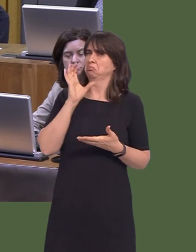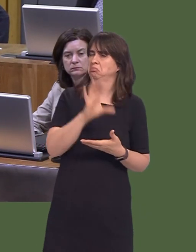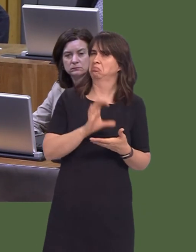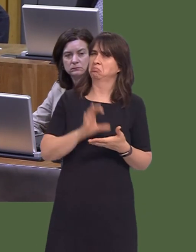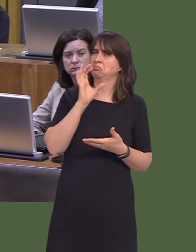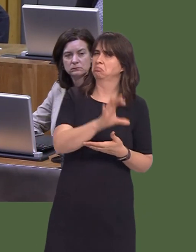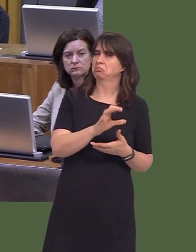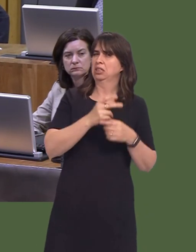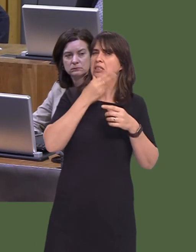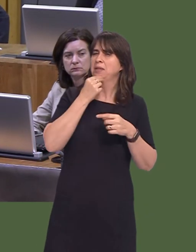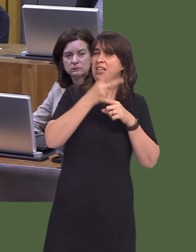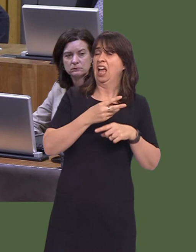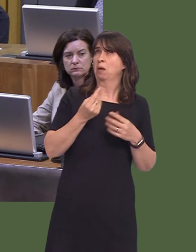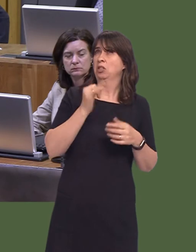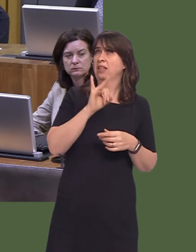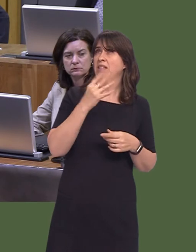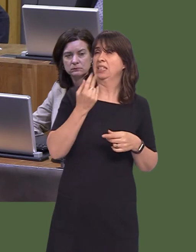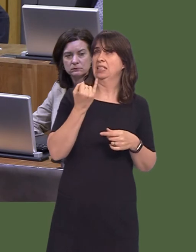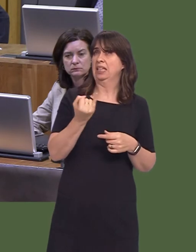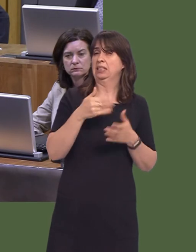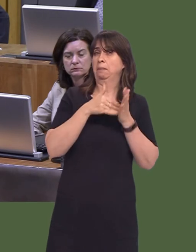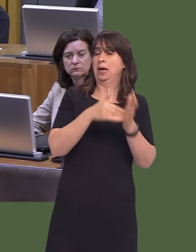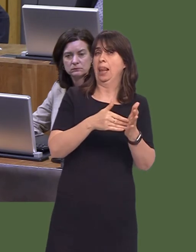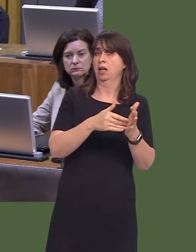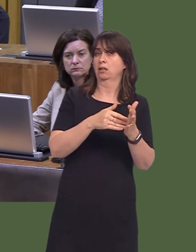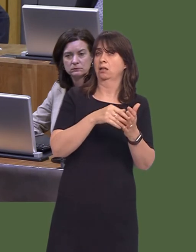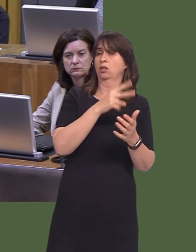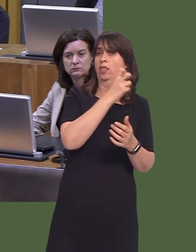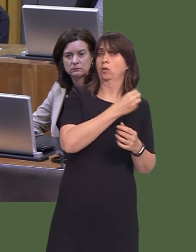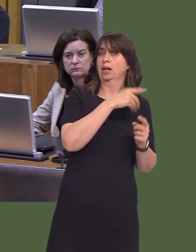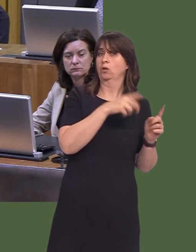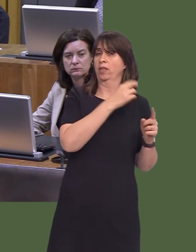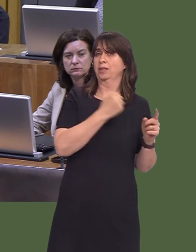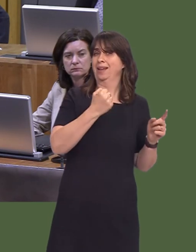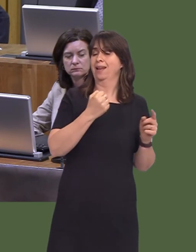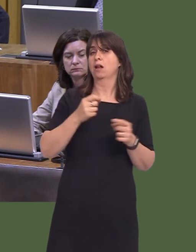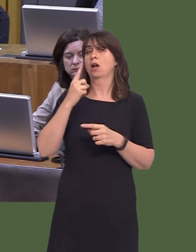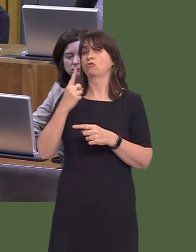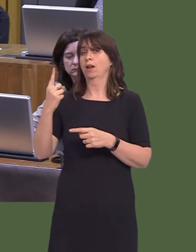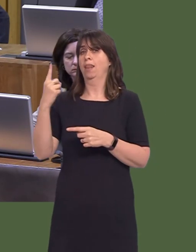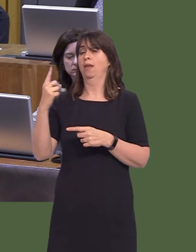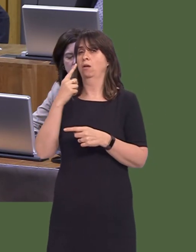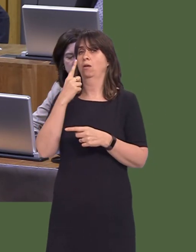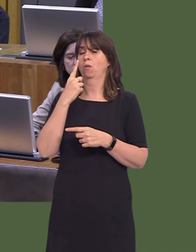diabetes care, from £76 million in 2009-10 to more than £111 million in 2016-17. Actually,